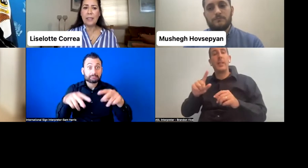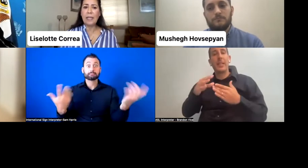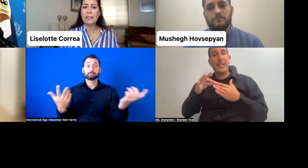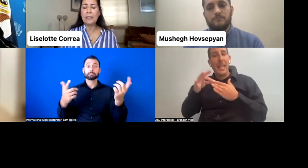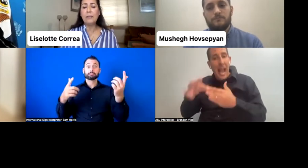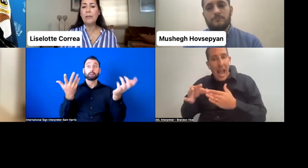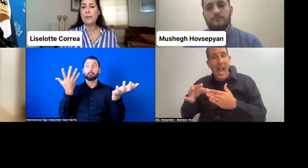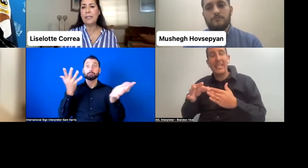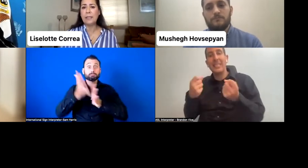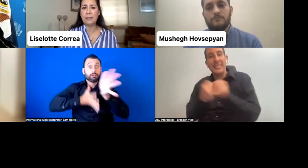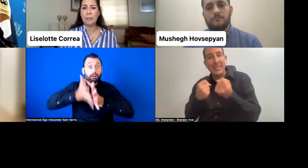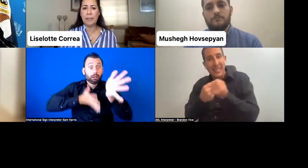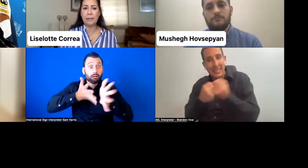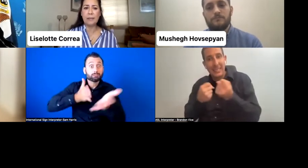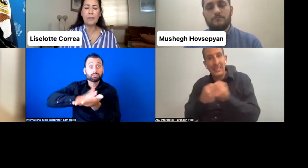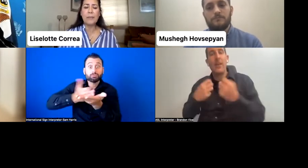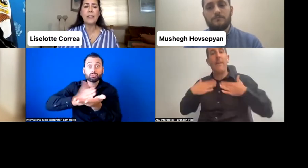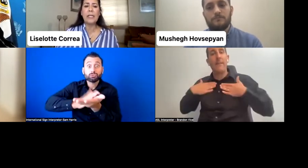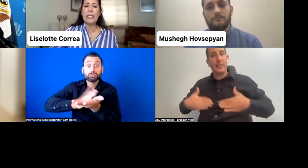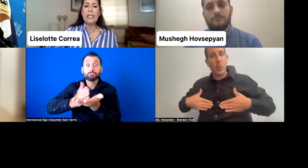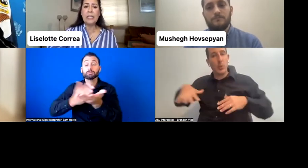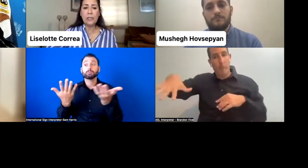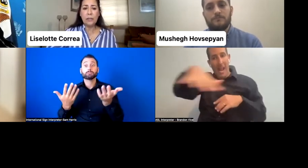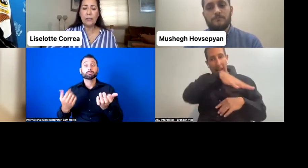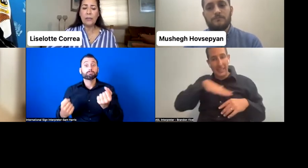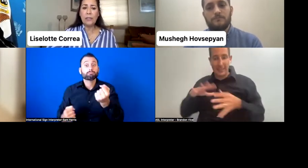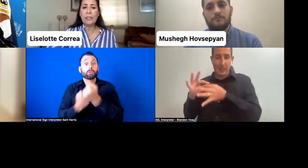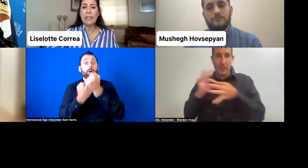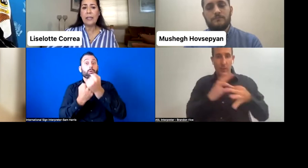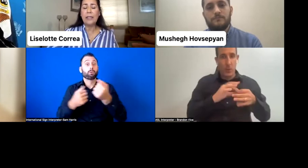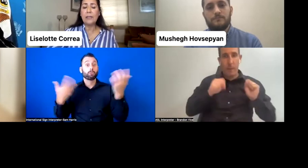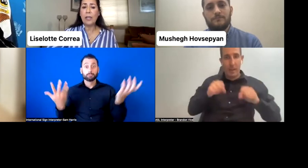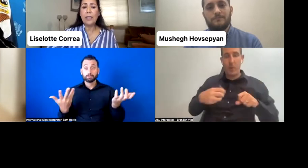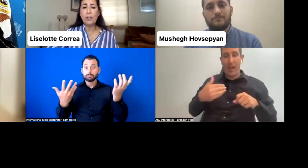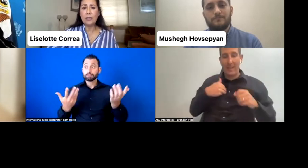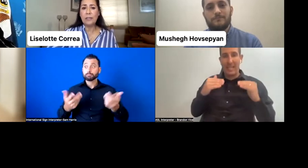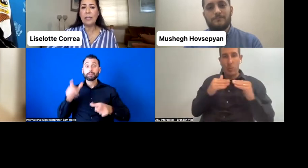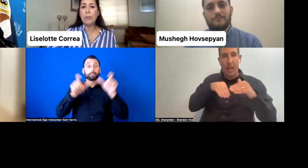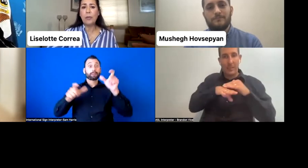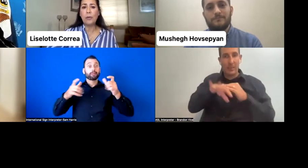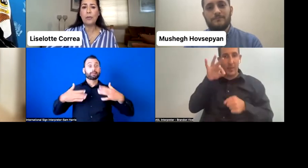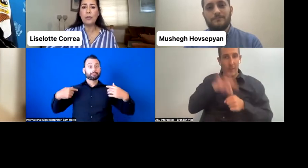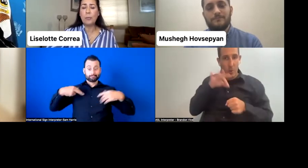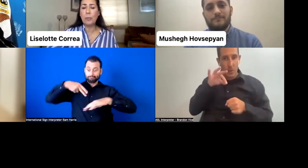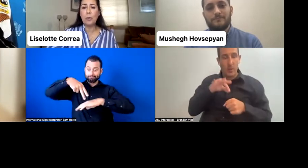and accessible physical spaces. In addition, training courses and protocols to promote